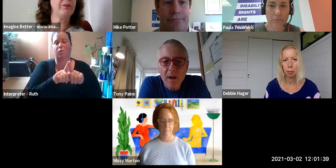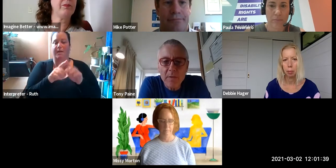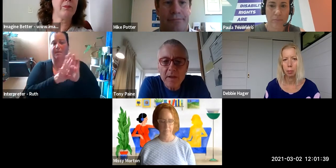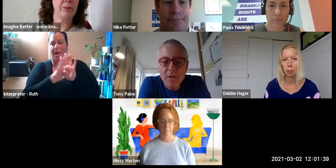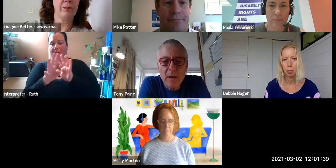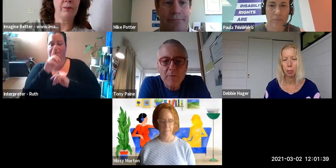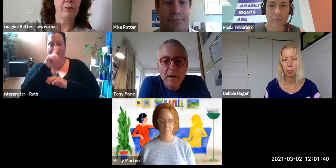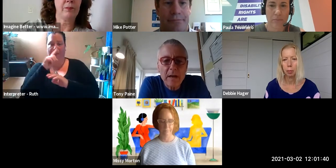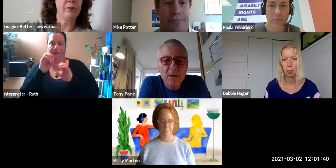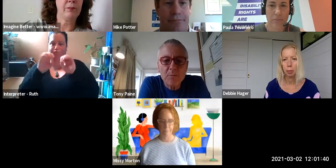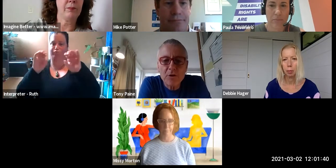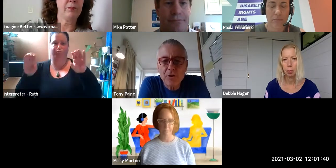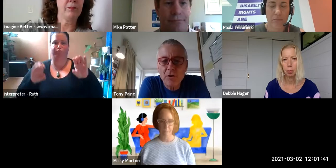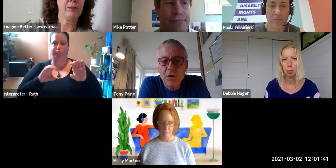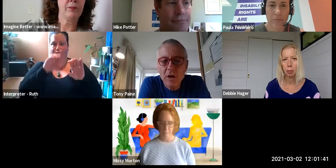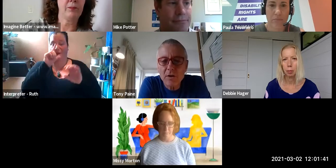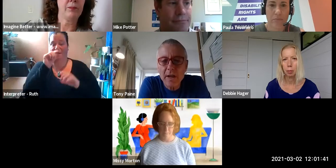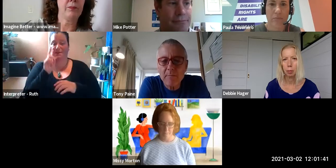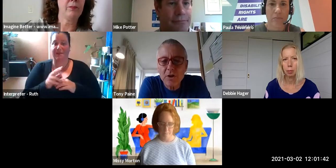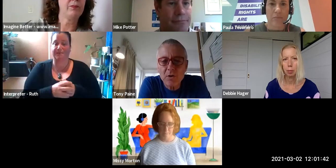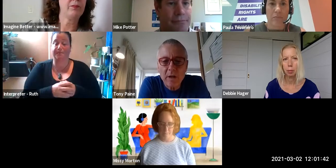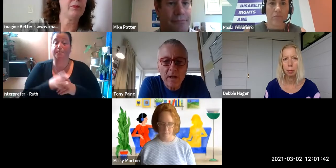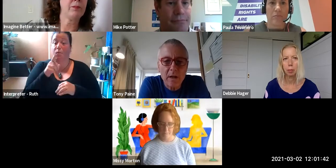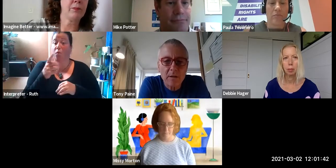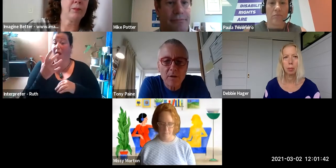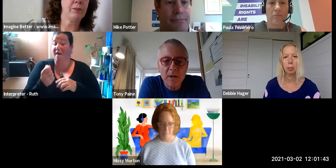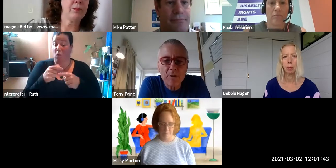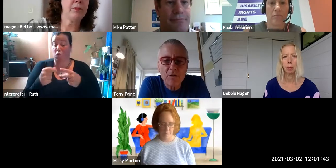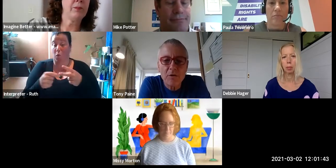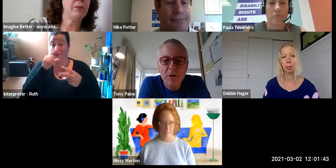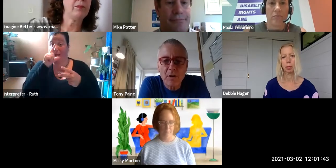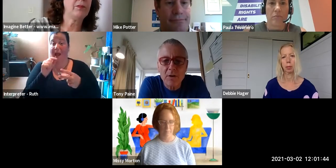I think everyone has an option to turn on closed captions. Anyone who's used closed